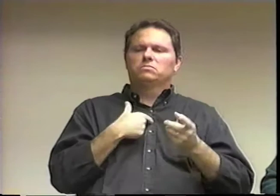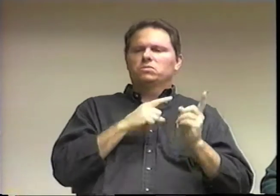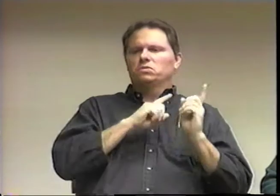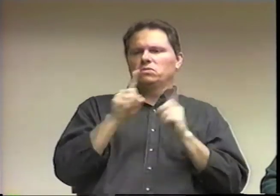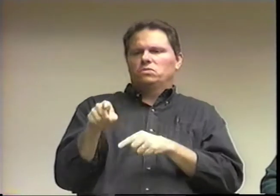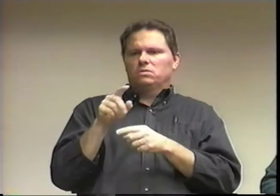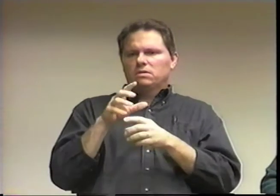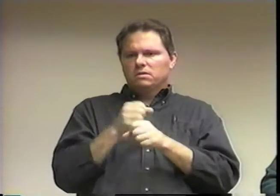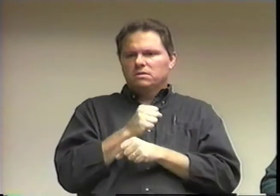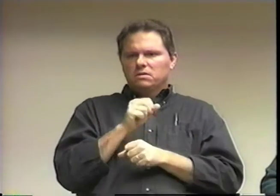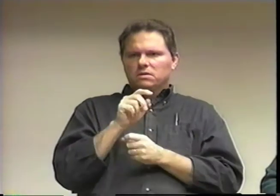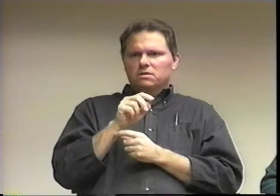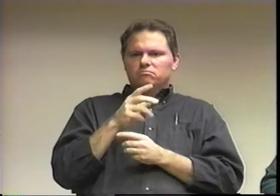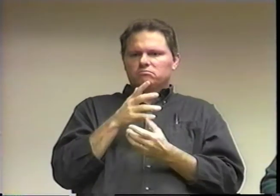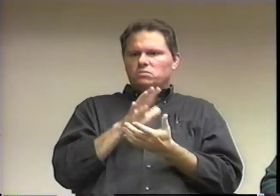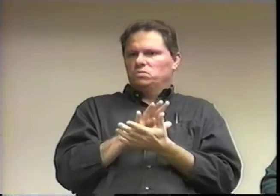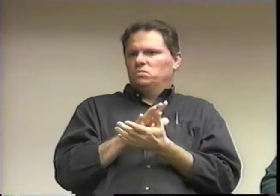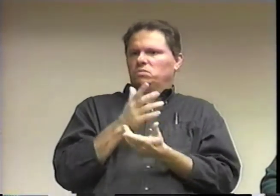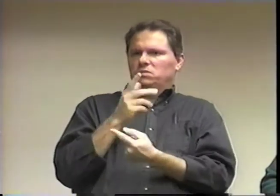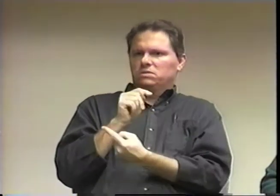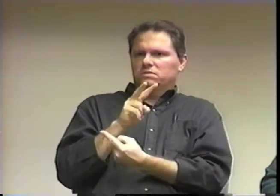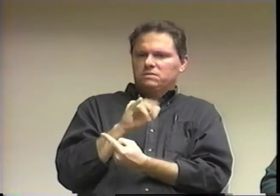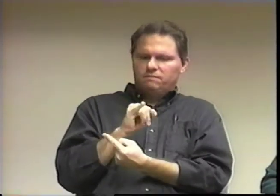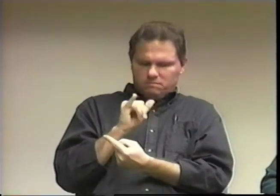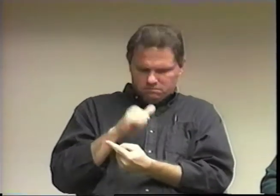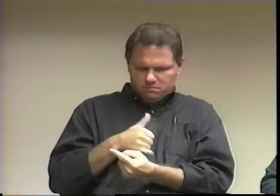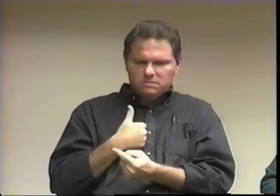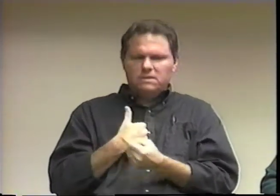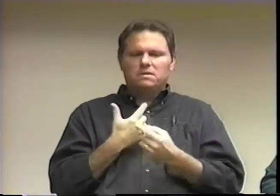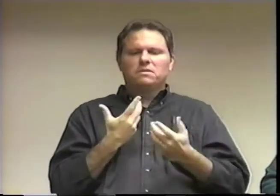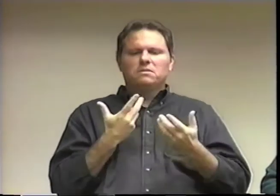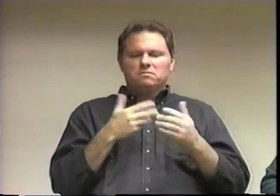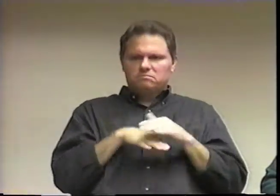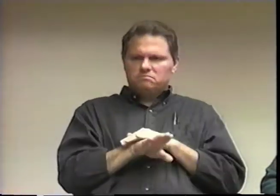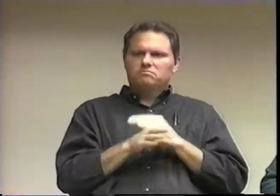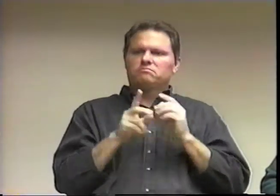So, I entered TVI and was there for two years.